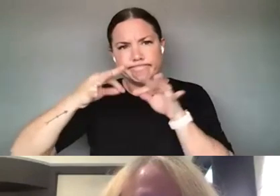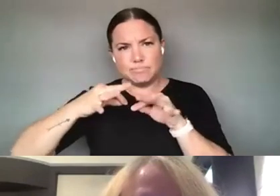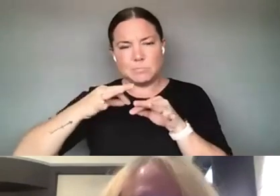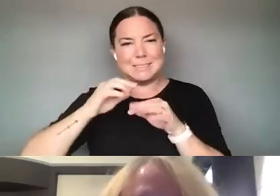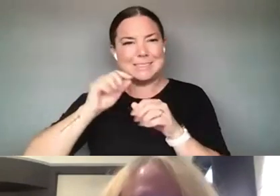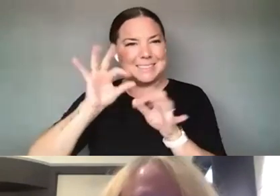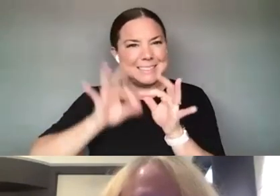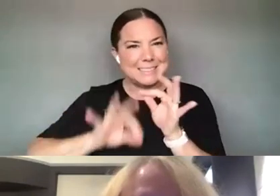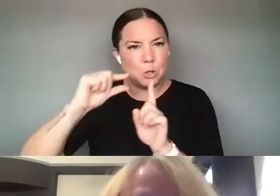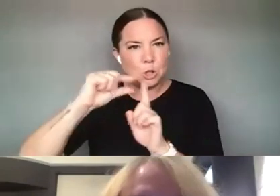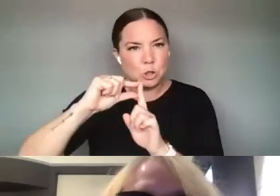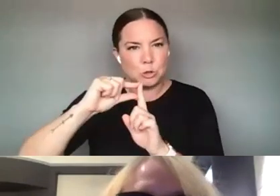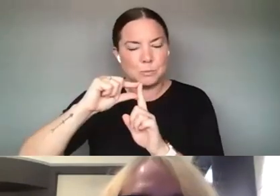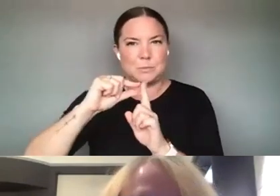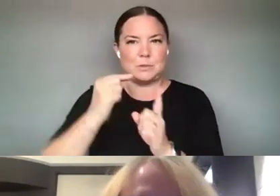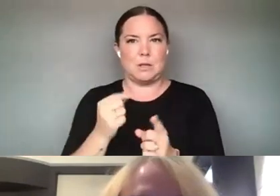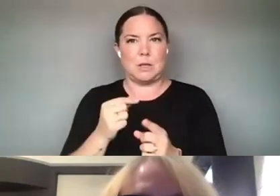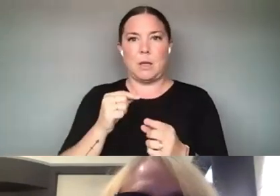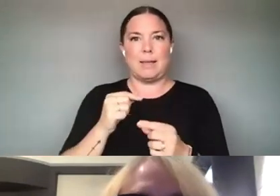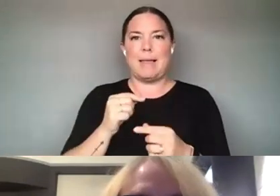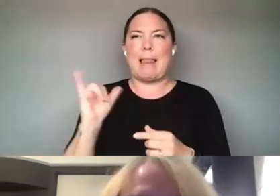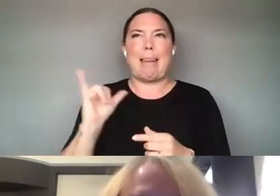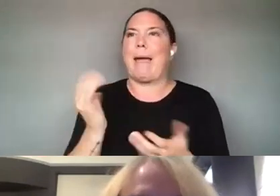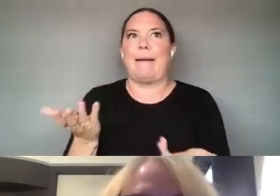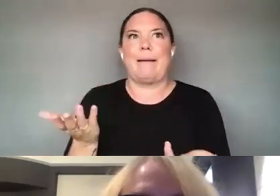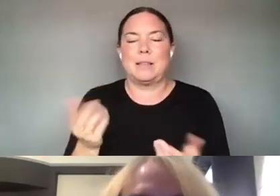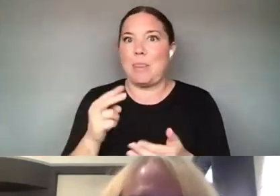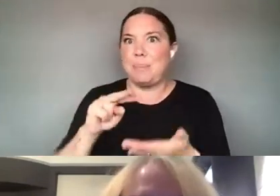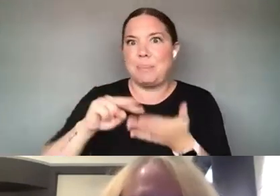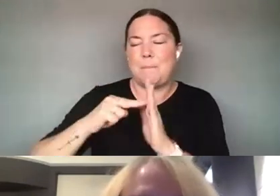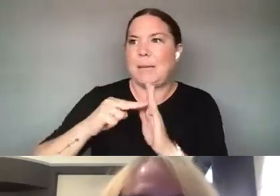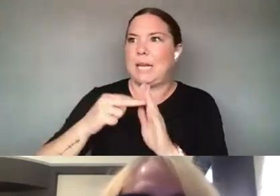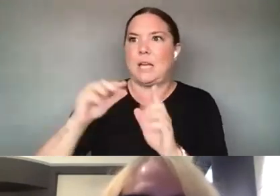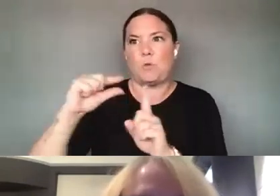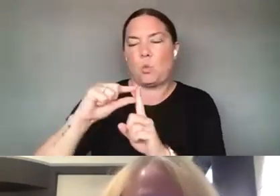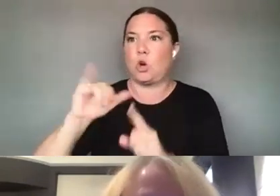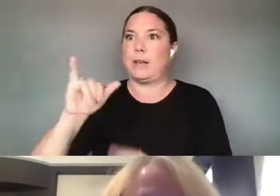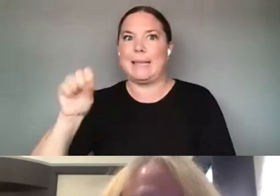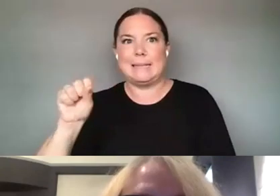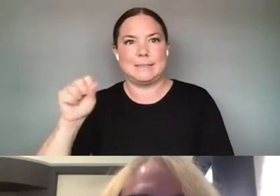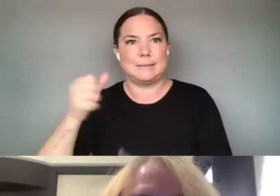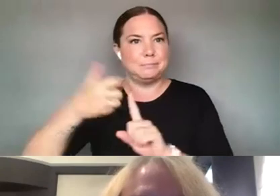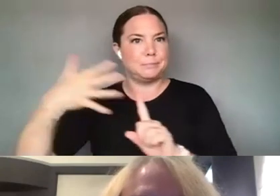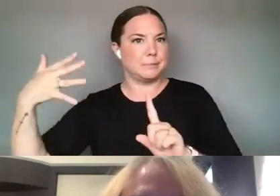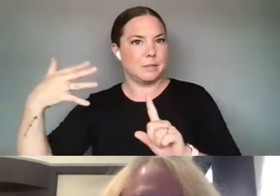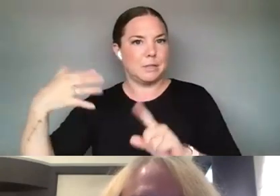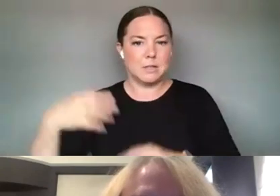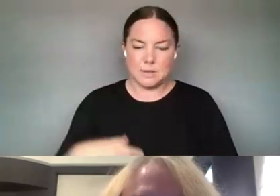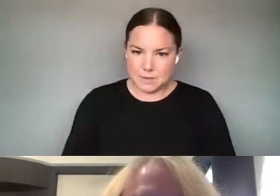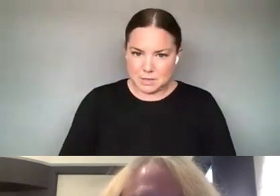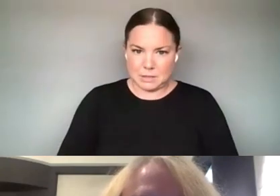OF IS, YOU KNOW. AND ALSO JUST A LIST OF ARTISTS AND ARTS ORGANIZATIONS THAT HAVE BEEN WORKING